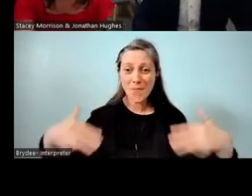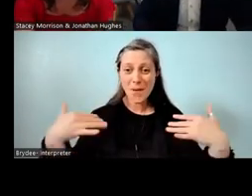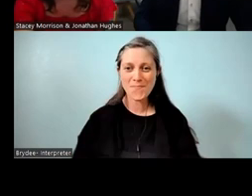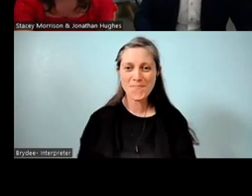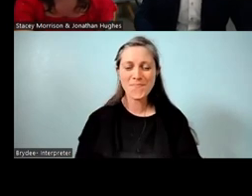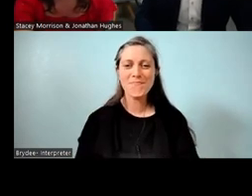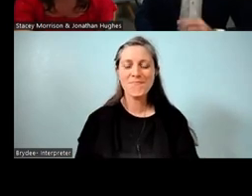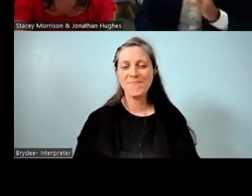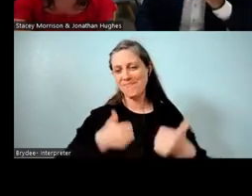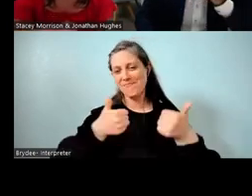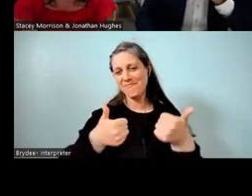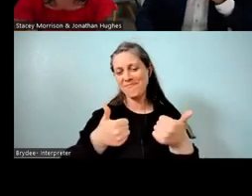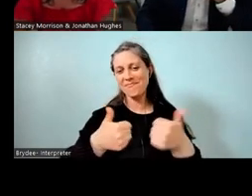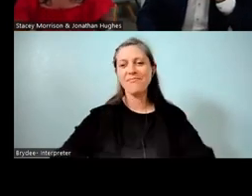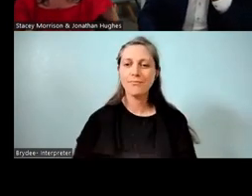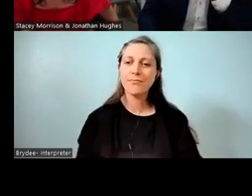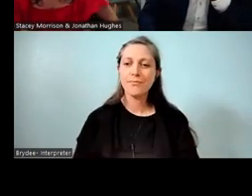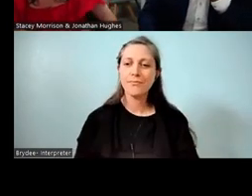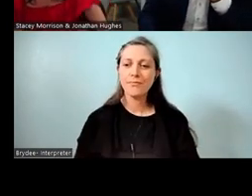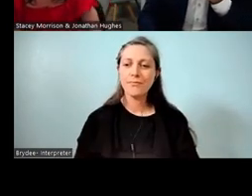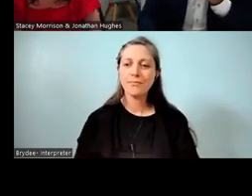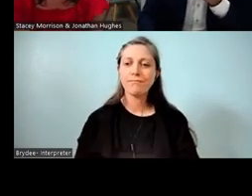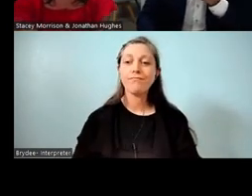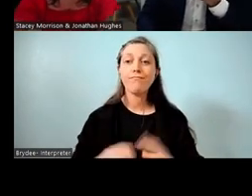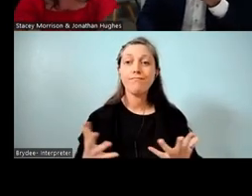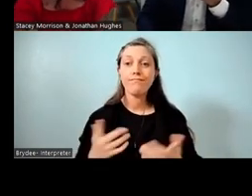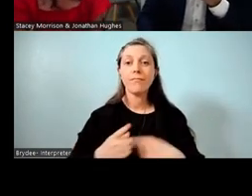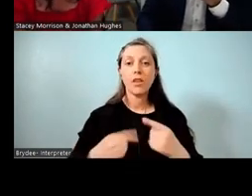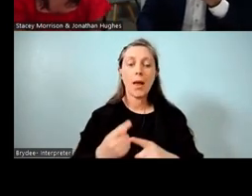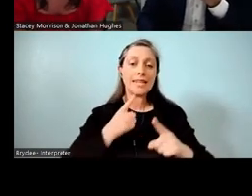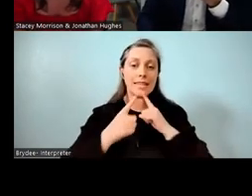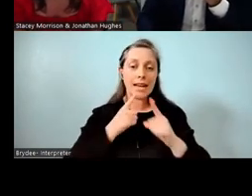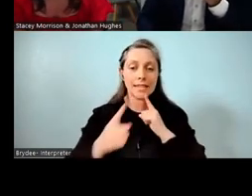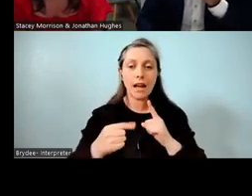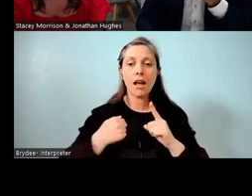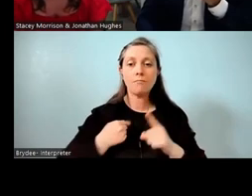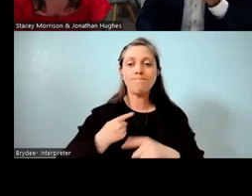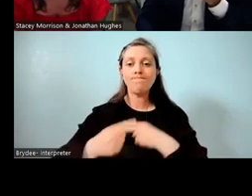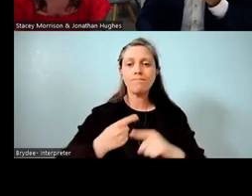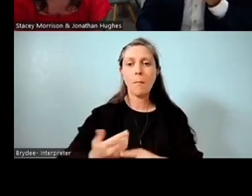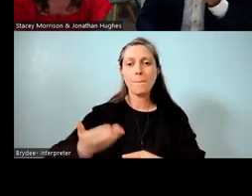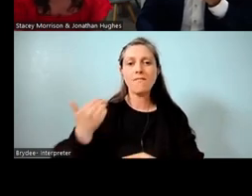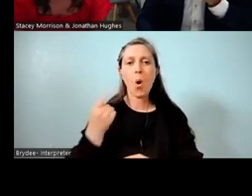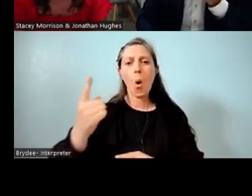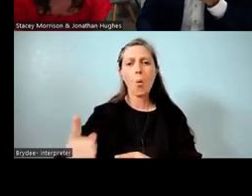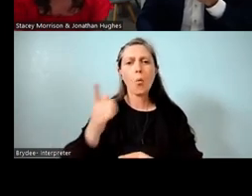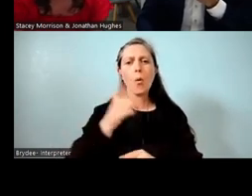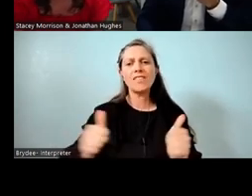Tino pai. So in terms of data, and as I was talking about, one of the deputy principals being a particular monster